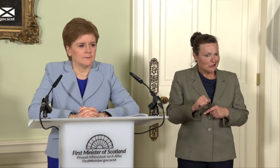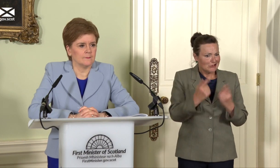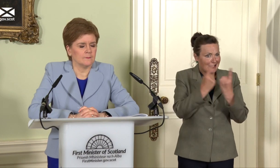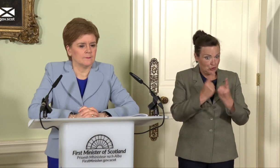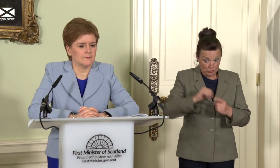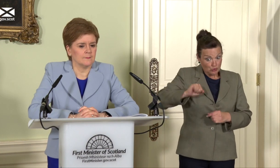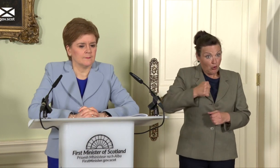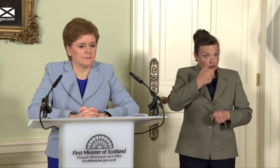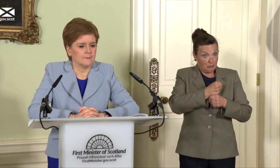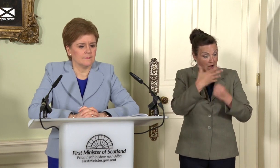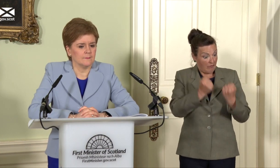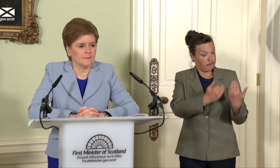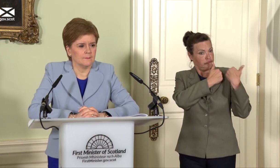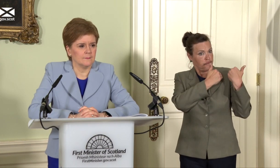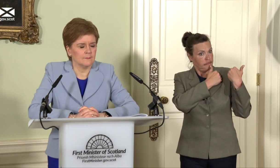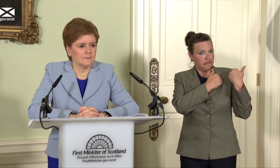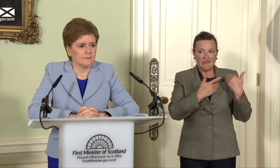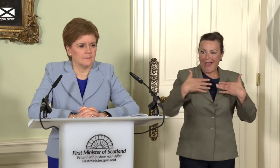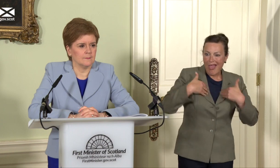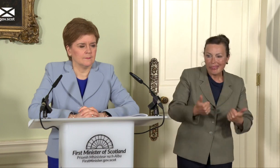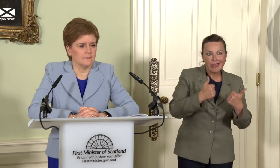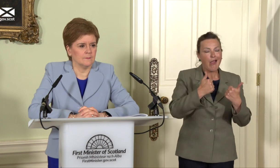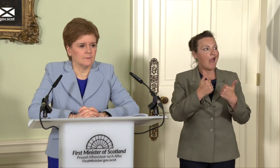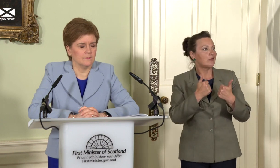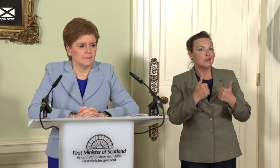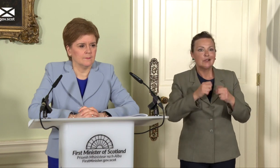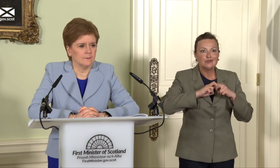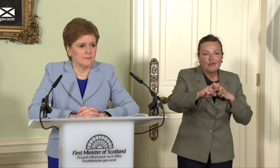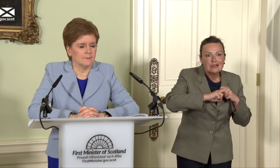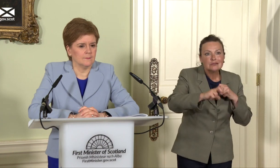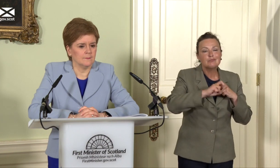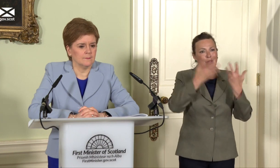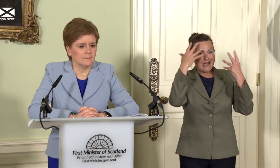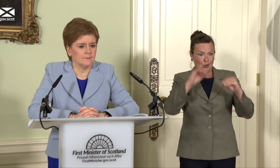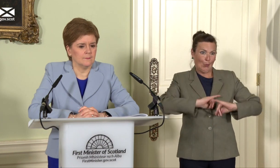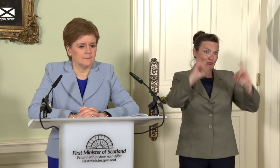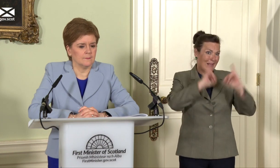a great deal of autonomy – health care, education, transport – are in crisis and have declined. We’ve